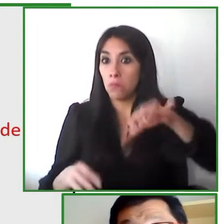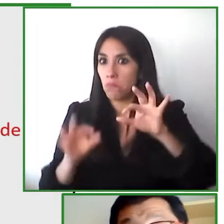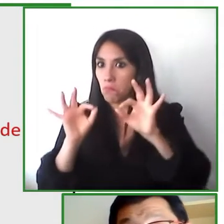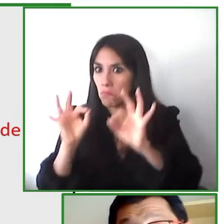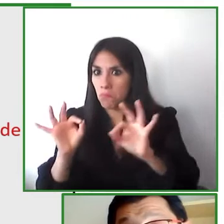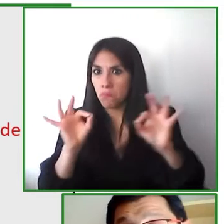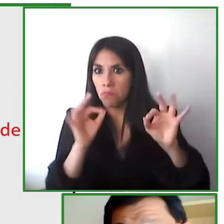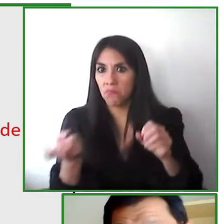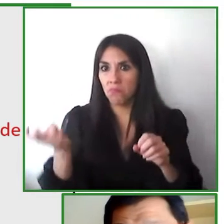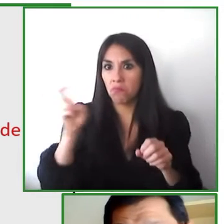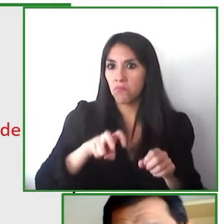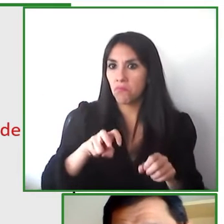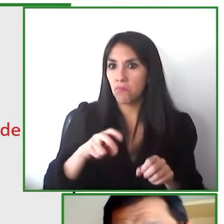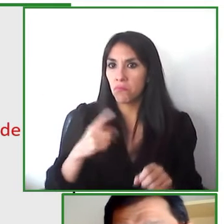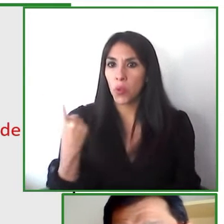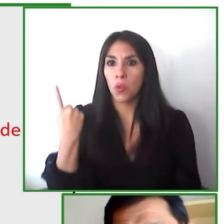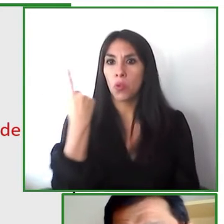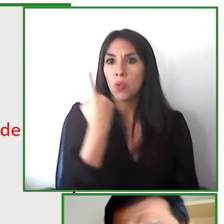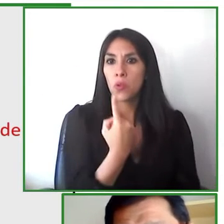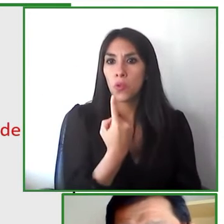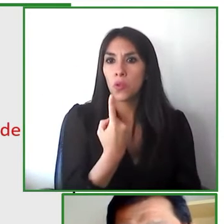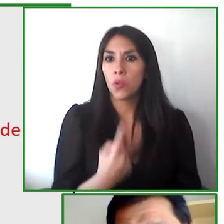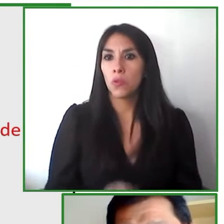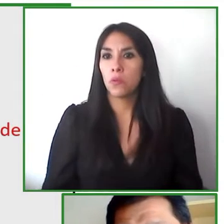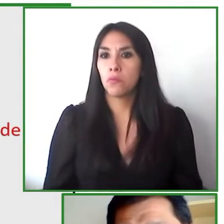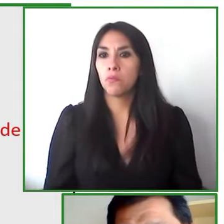able to work with our system we're looking to